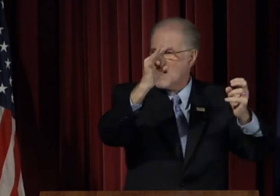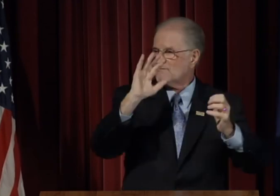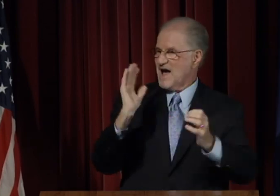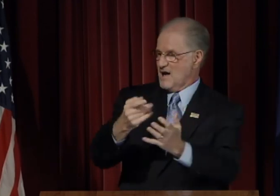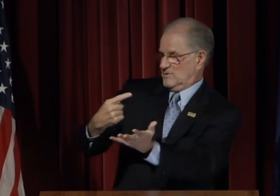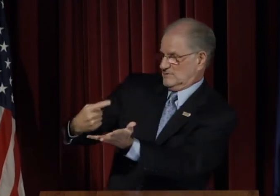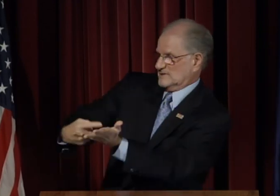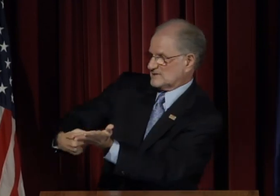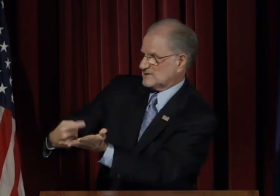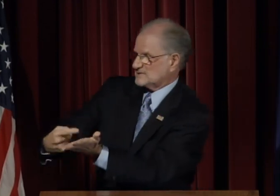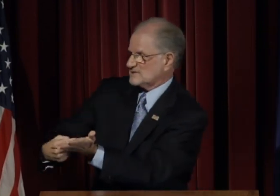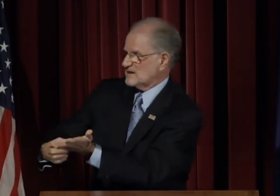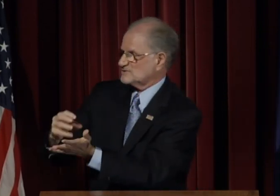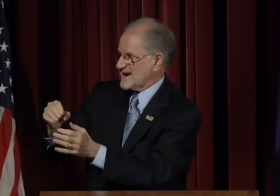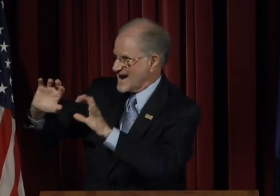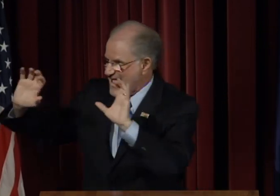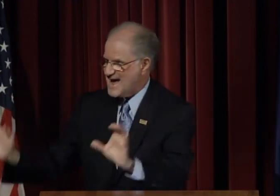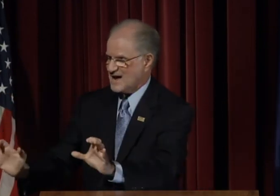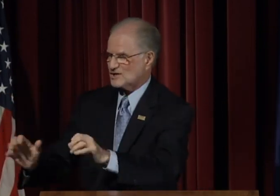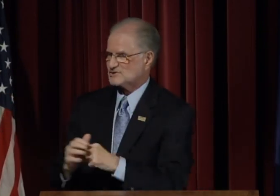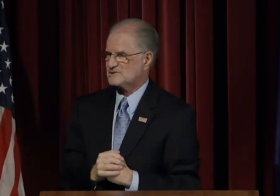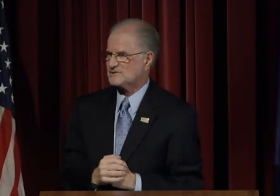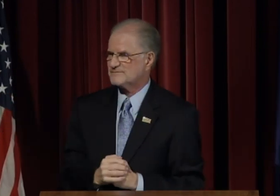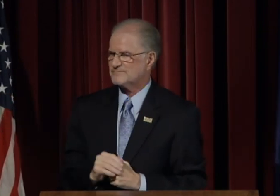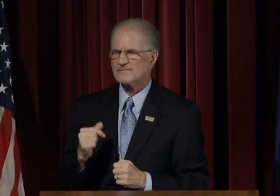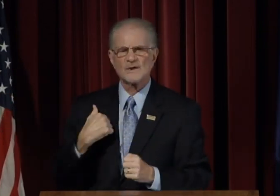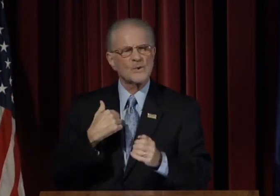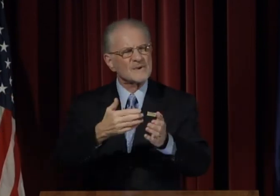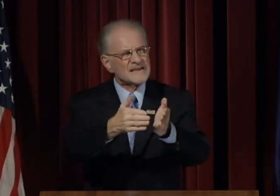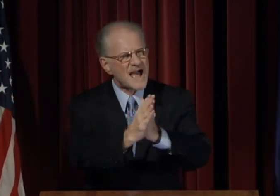and retention topics of discussion and action.